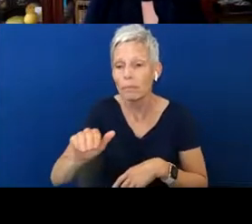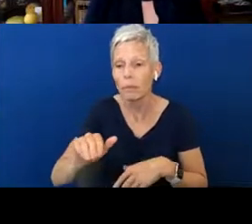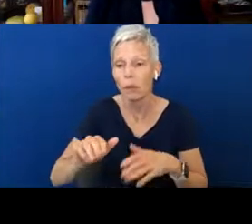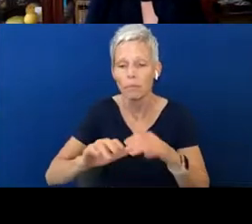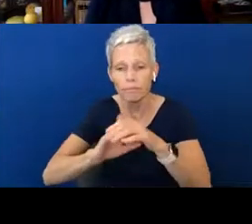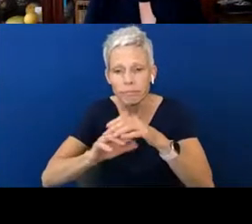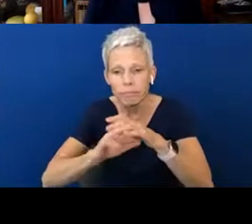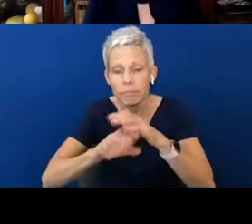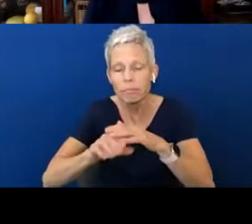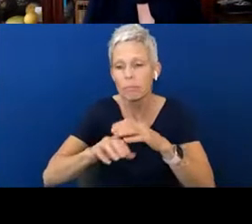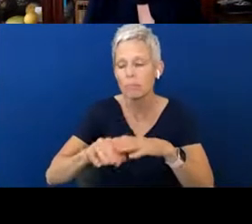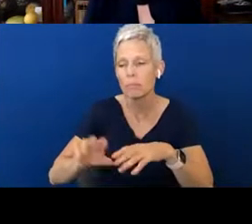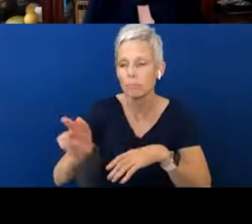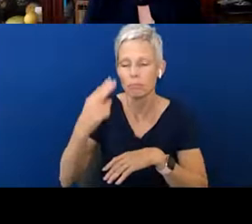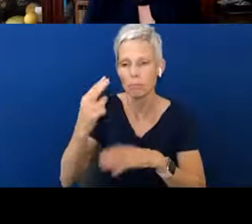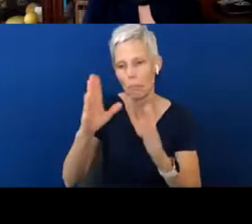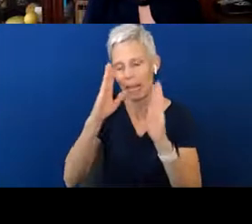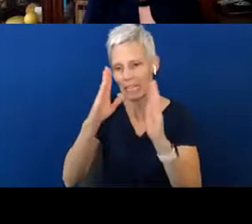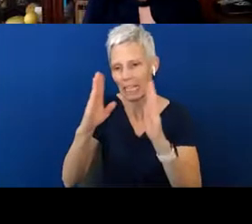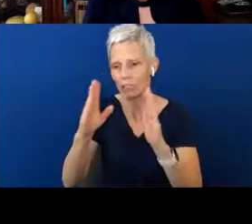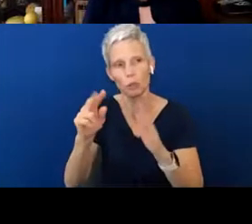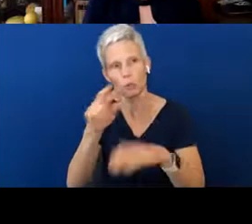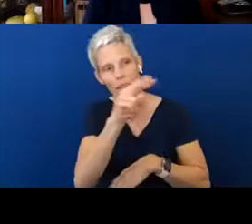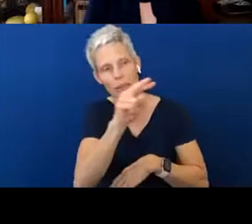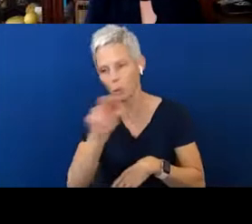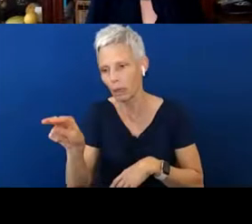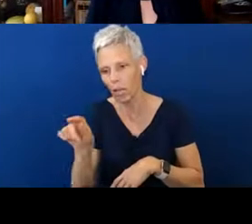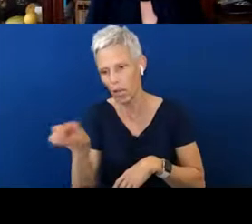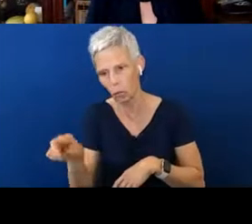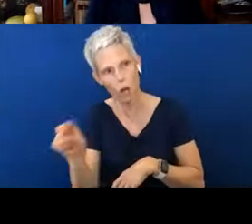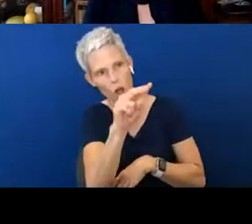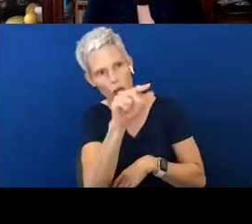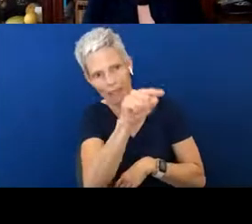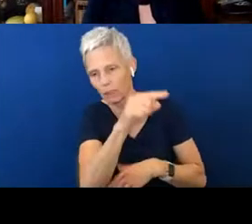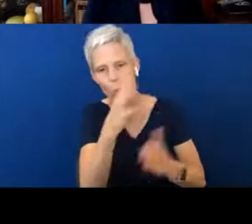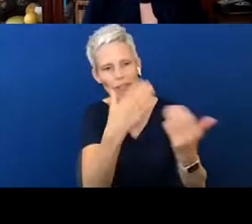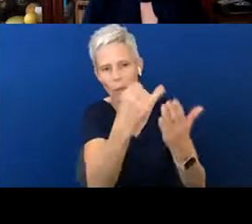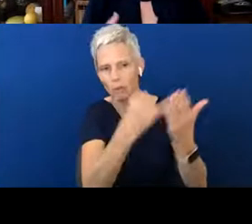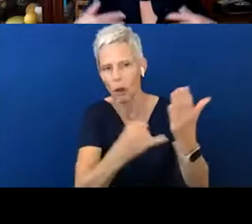attention to what I'm drawing their attention to. As they get older and linguistically it